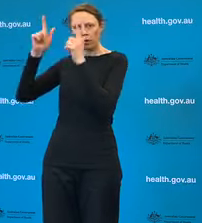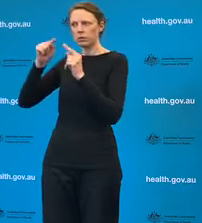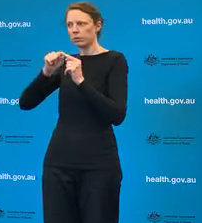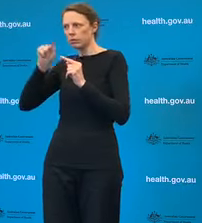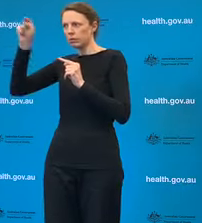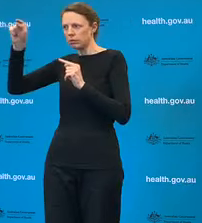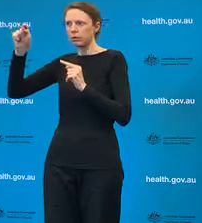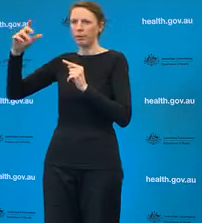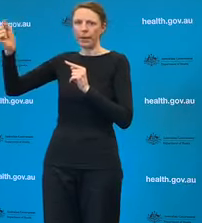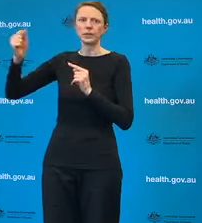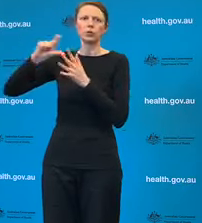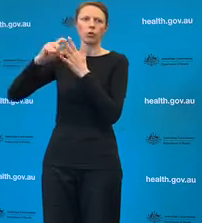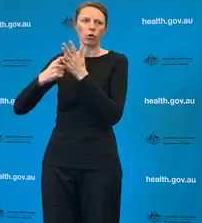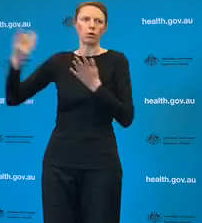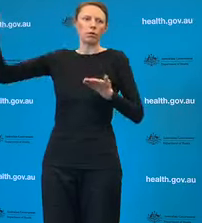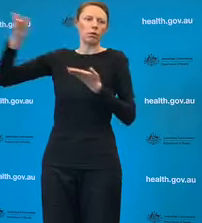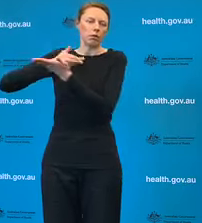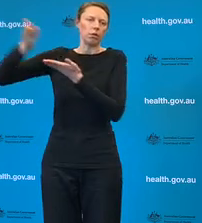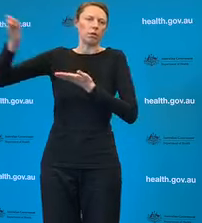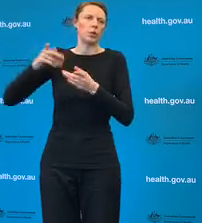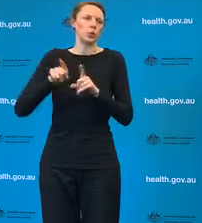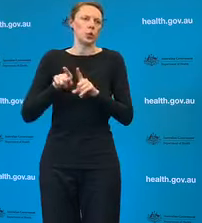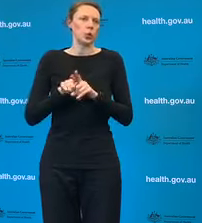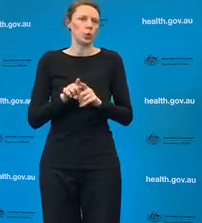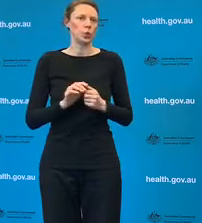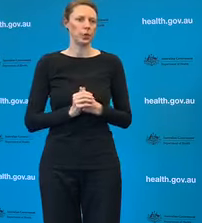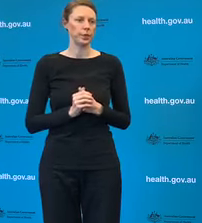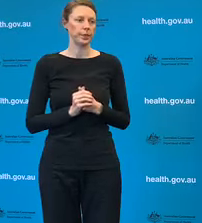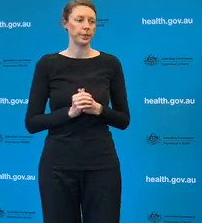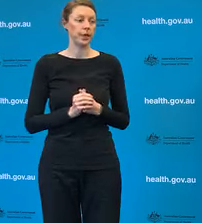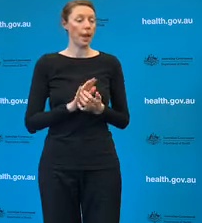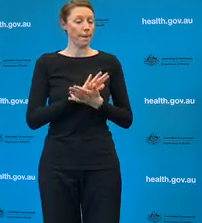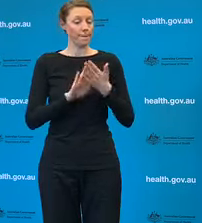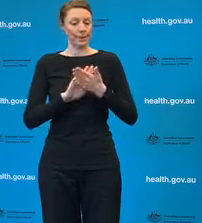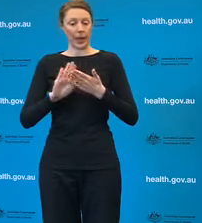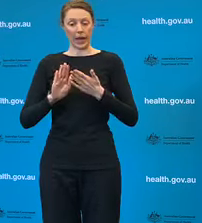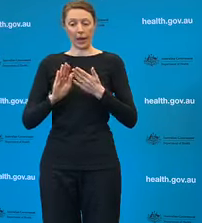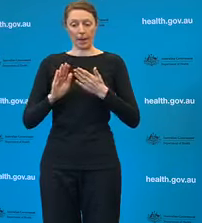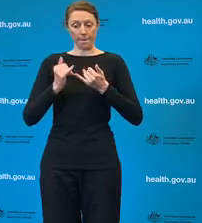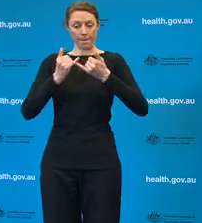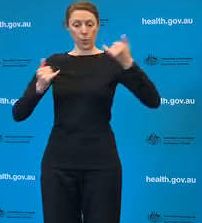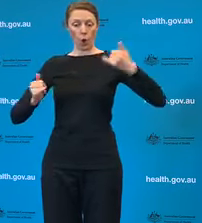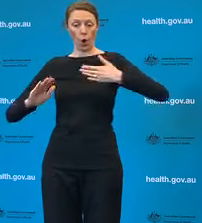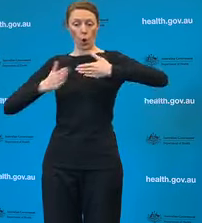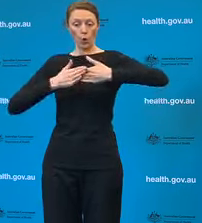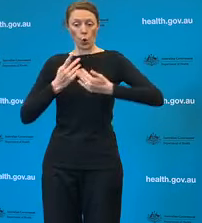Reporter: So, do you still think border closures should be used only to contain a current outbreak? So we think as the AHPPC